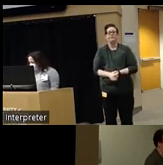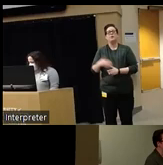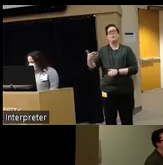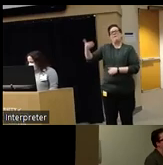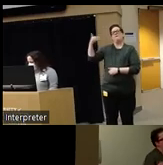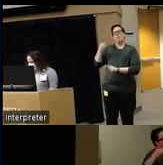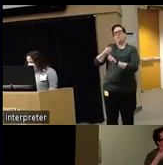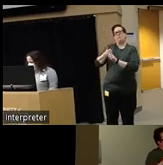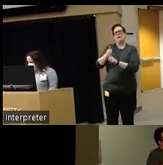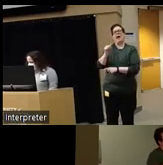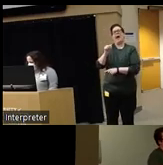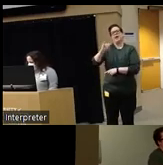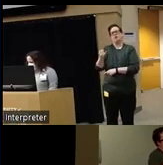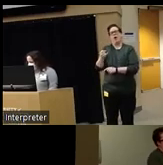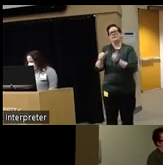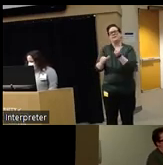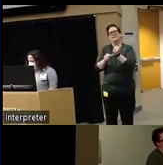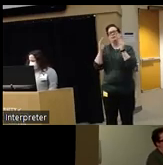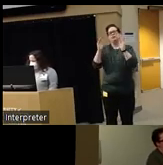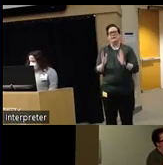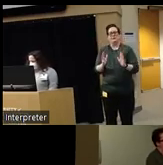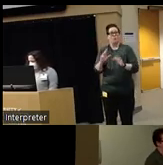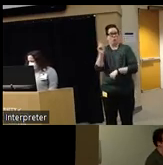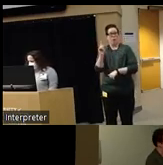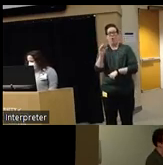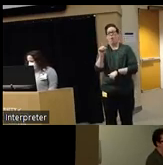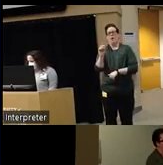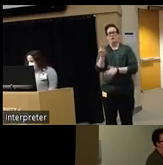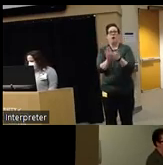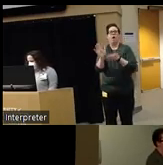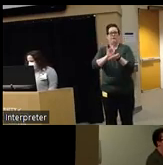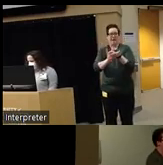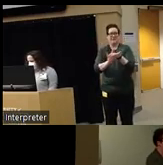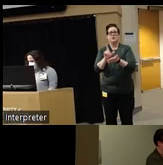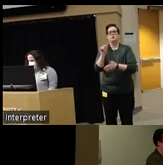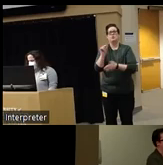appointed as an adjunct assistant professor uh at the OSU College of Medicine in 2017 actually